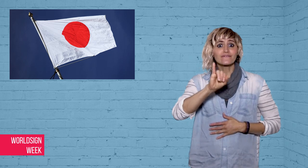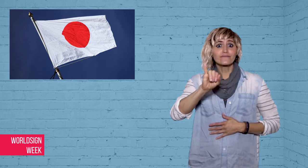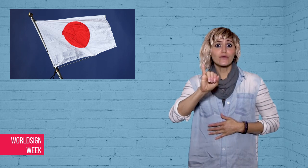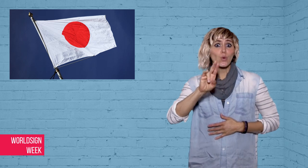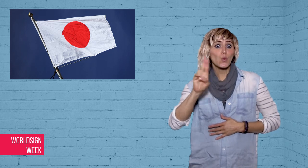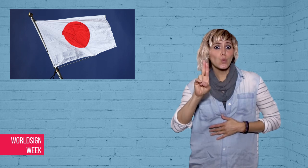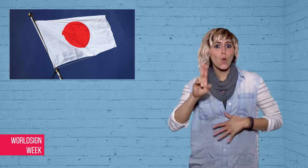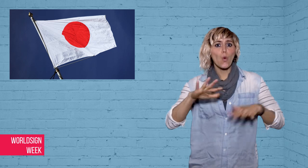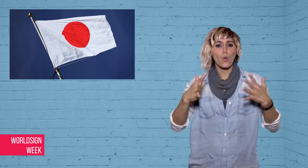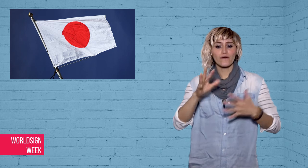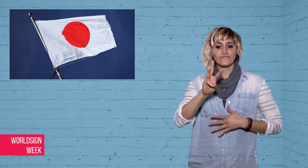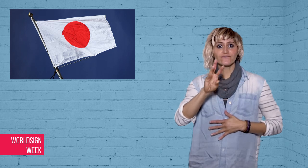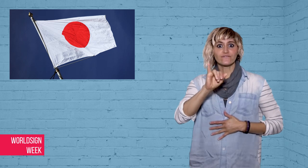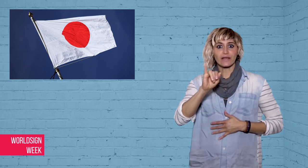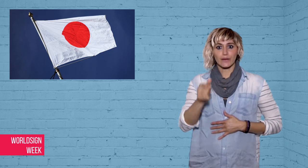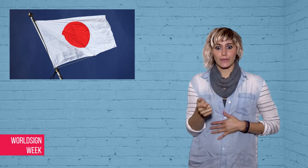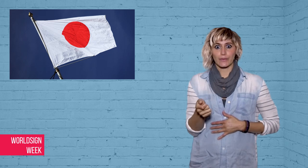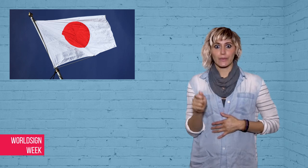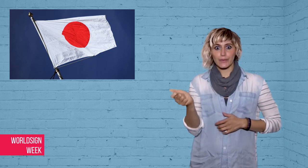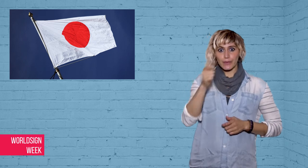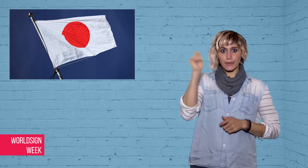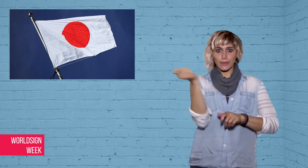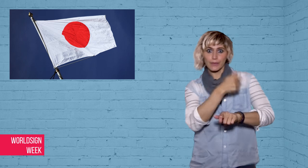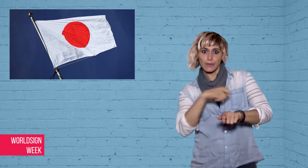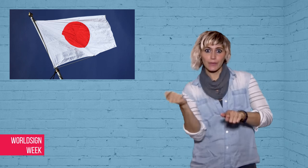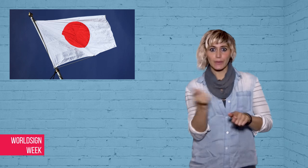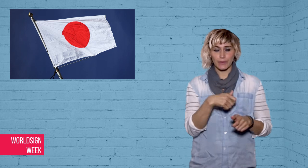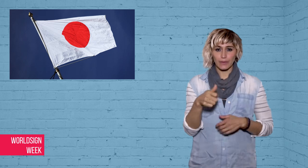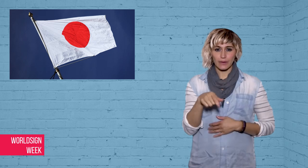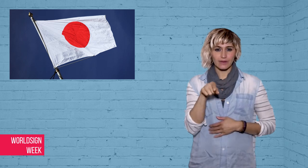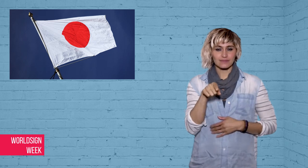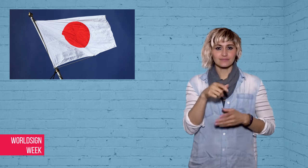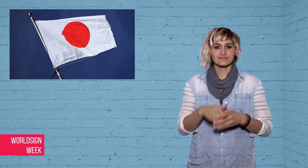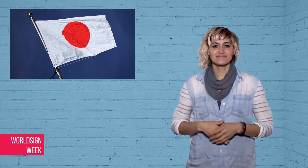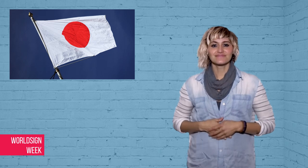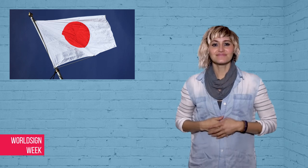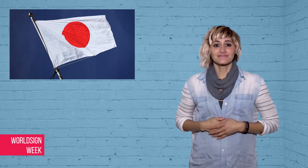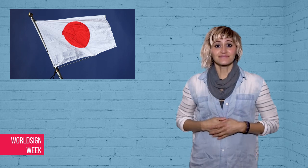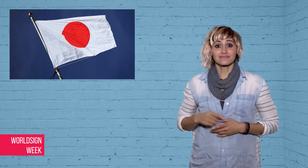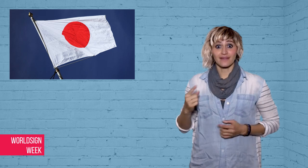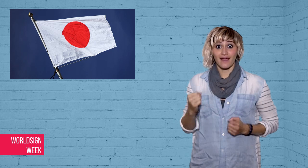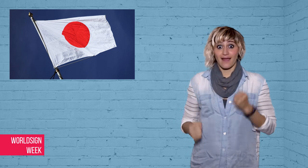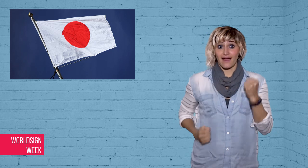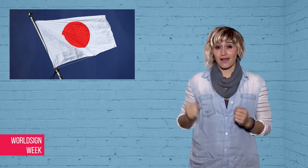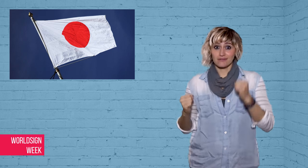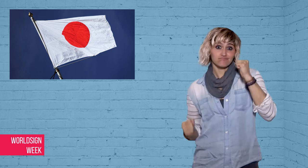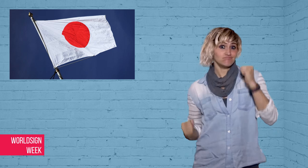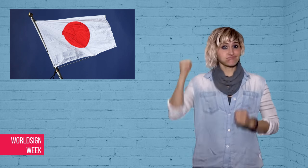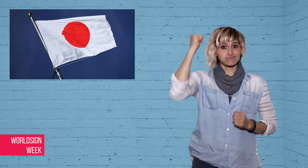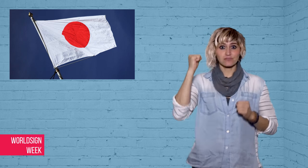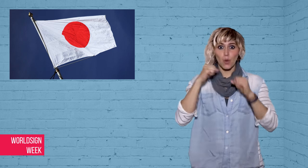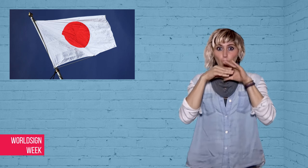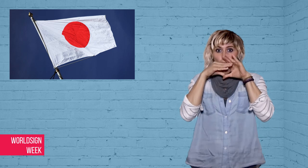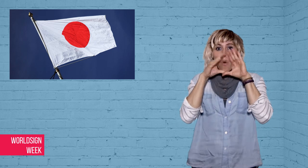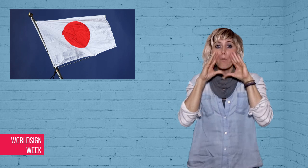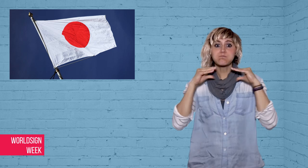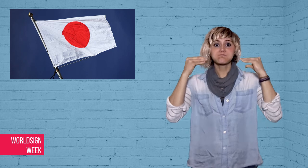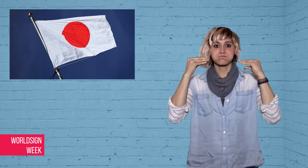Today, you may see newer versions of Mario